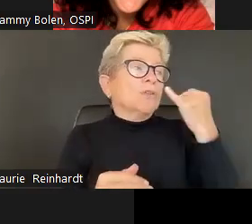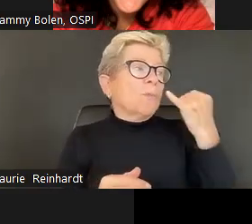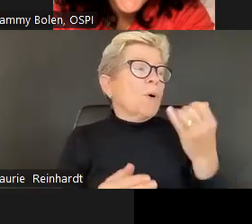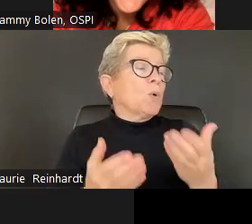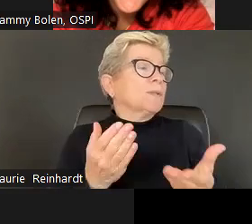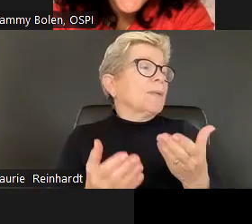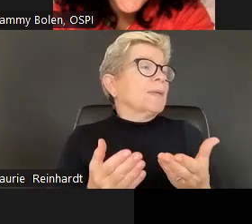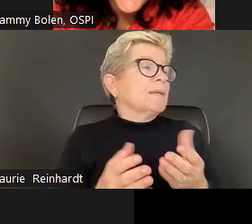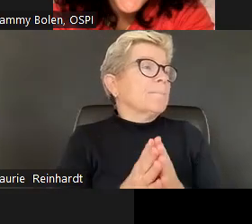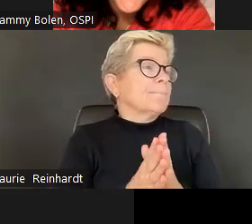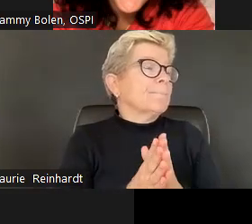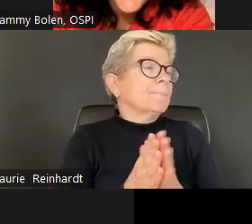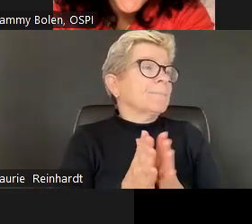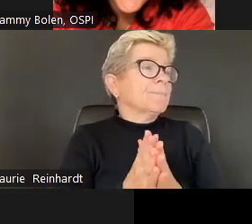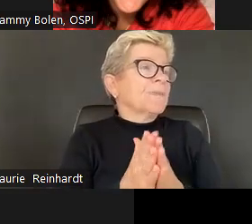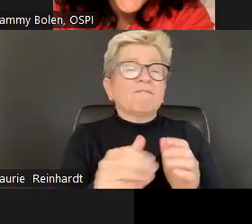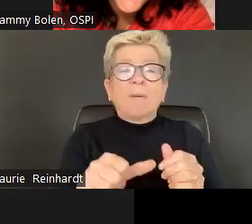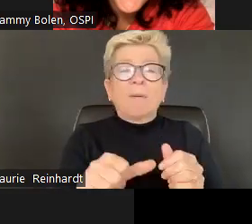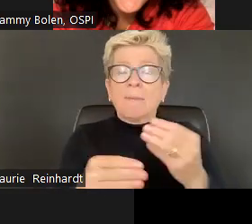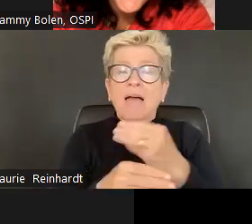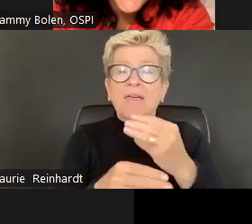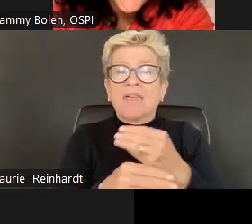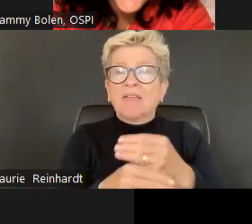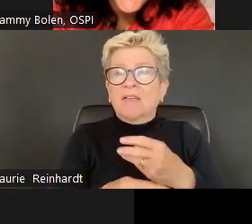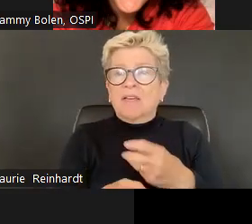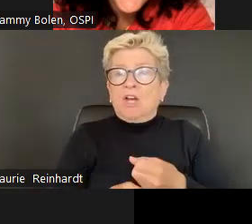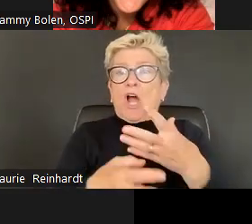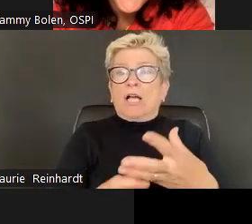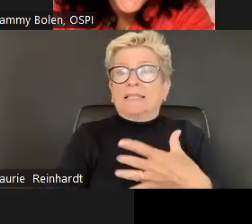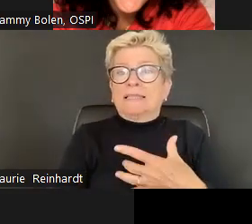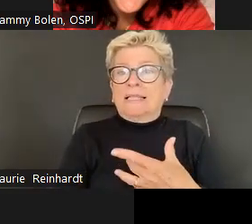Particularly if something you know they engage in something where they're, particularly if something, you know, they, engage in something where they, particularly if something, you know, they, engage in something where they, have a conflict or a problem that, occurs.